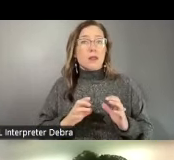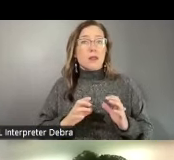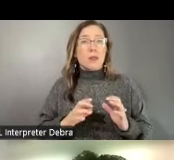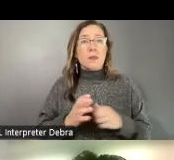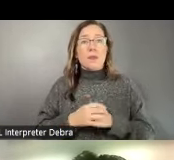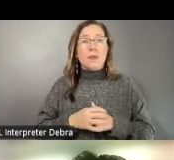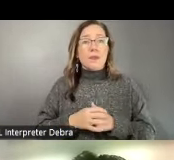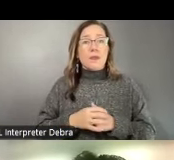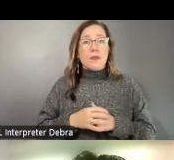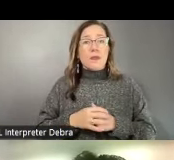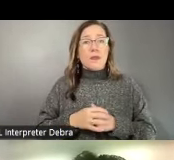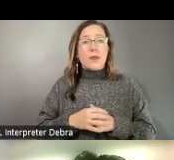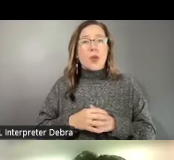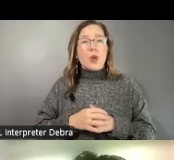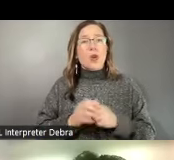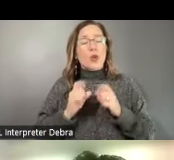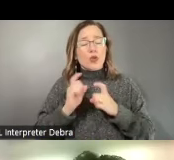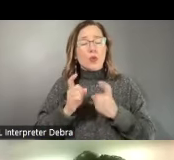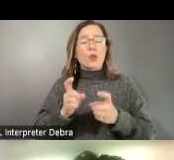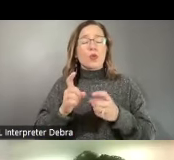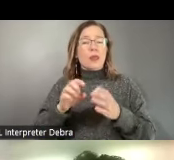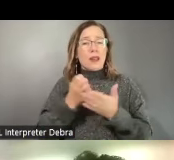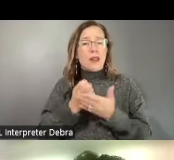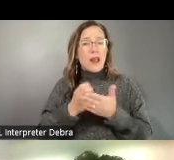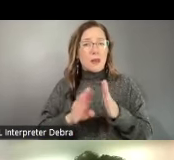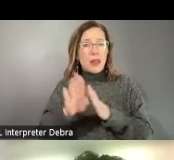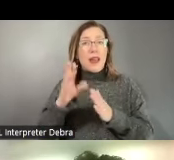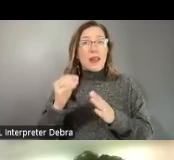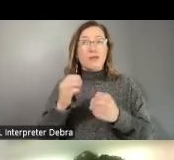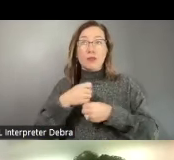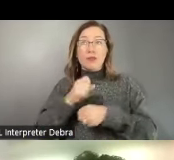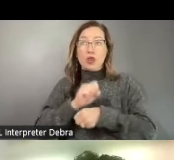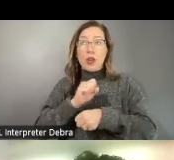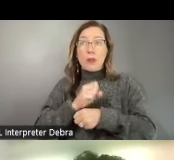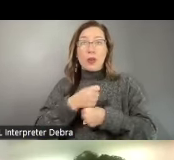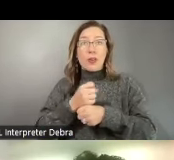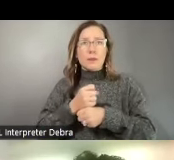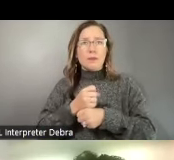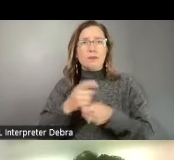stimulate economic growth and contribute to job creation. In alignment with strategic city plan,